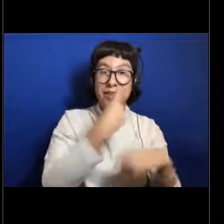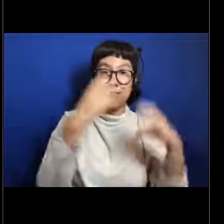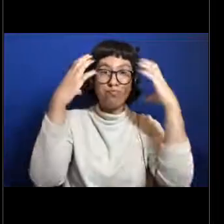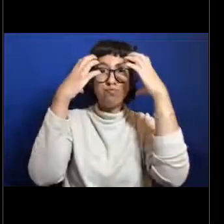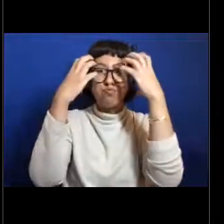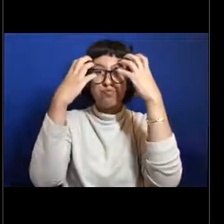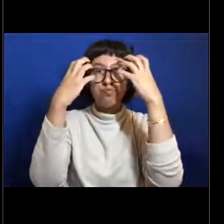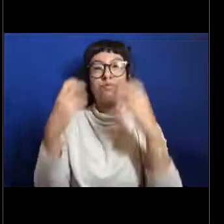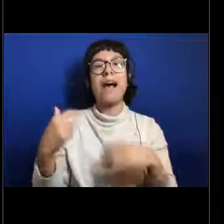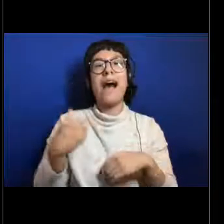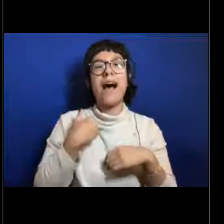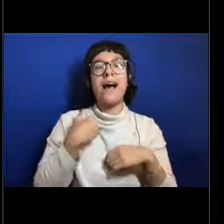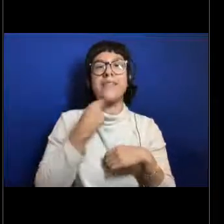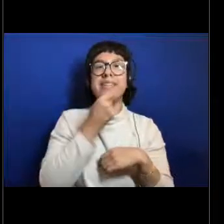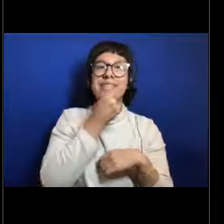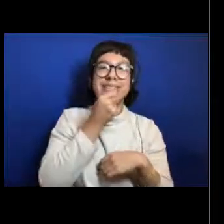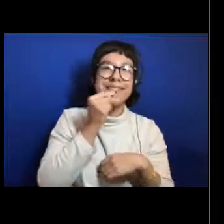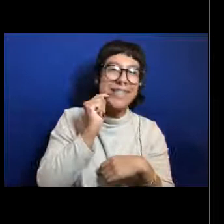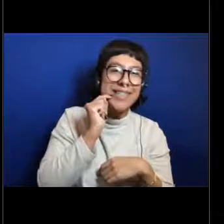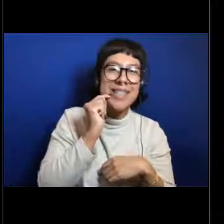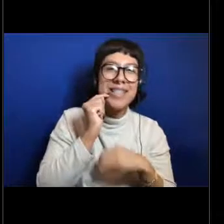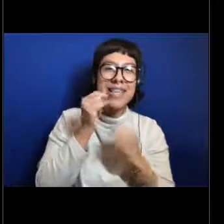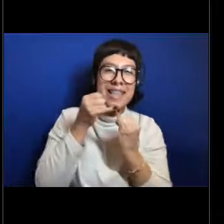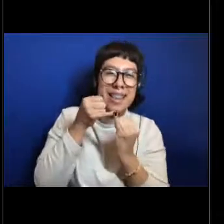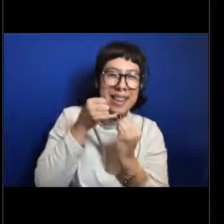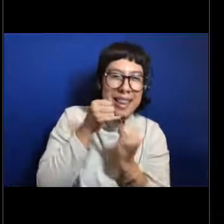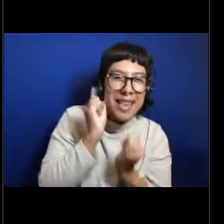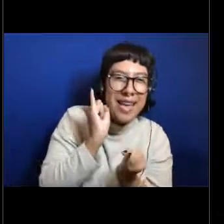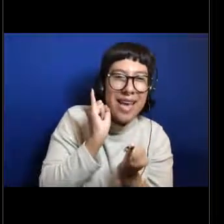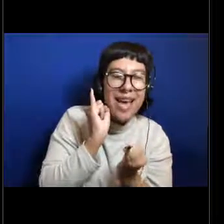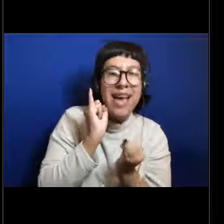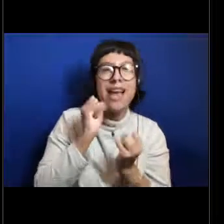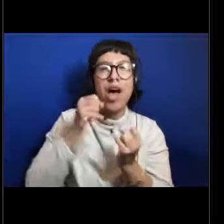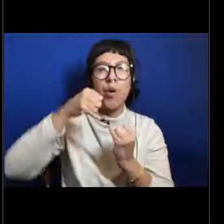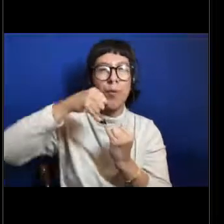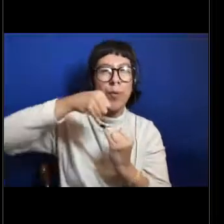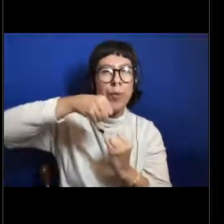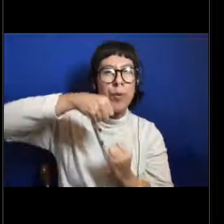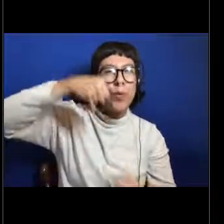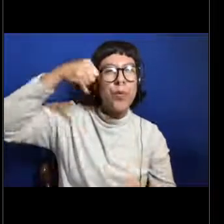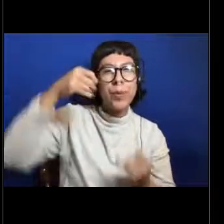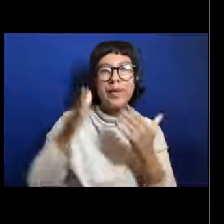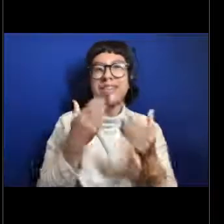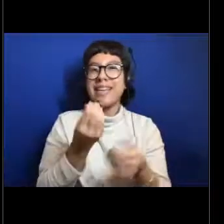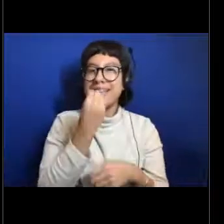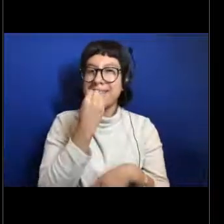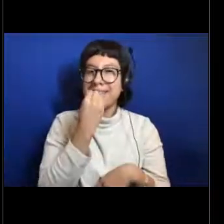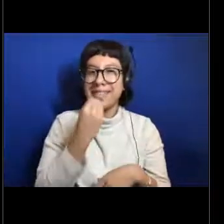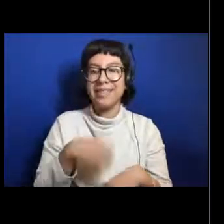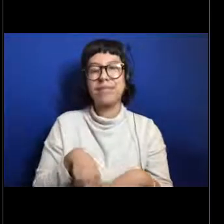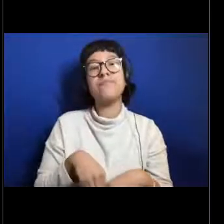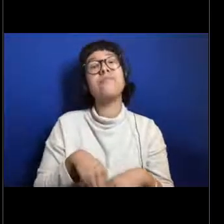which are kind of thin and long and needle like to help them with eating their prey and they are ambush predators.